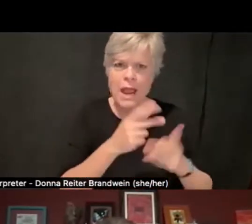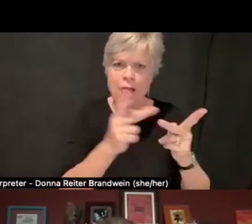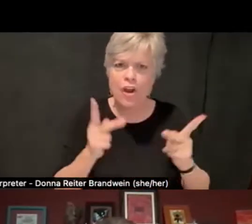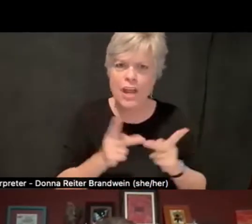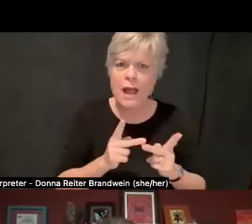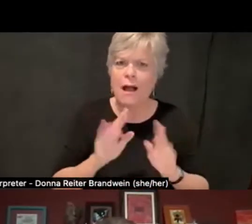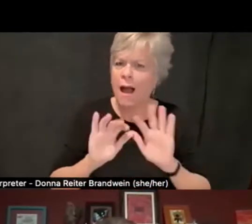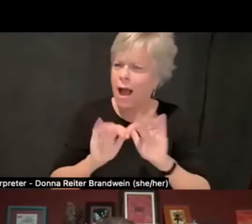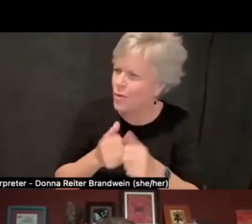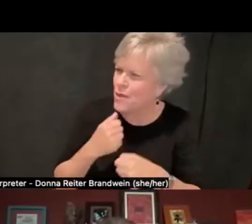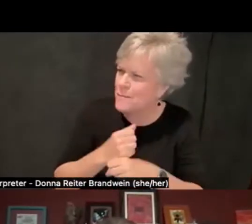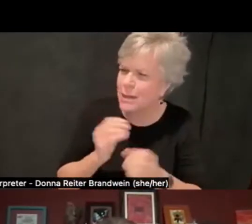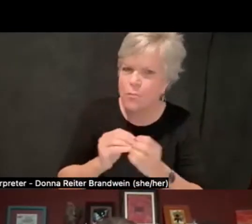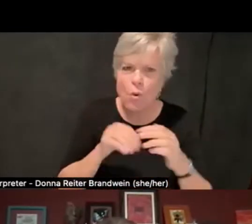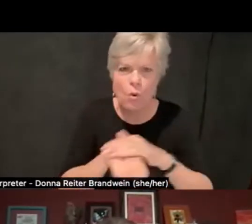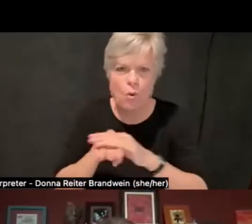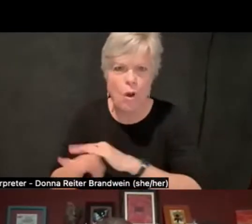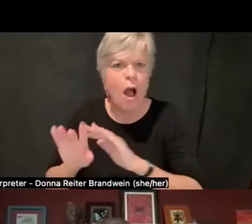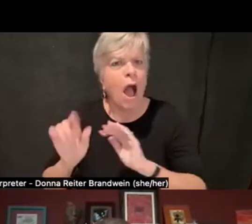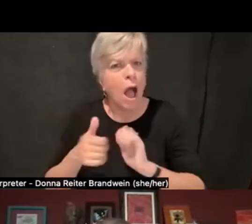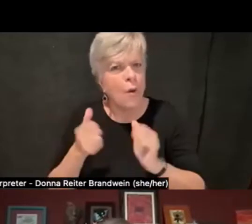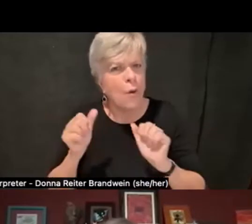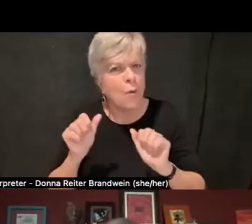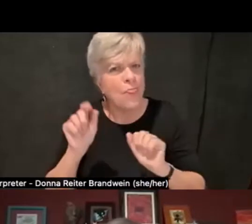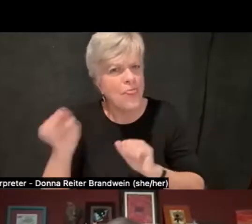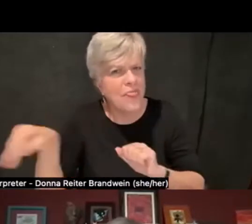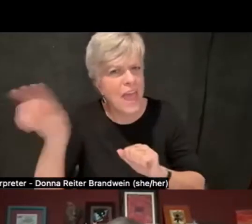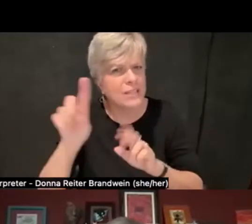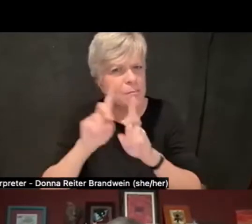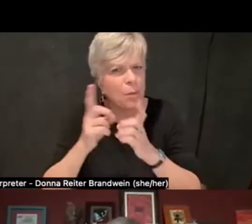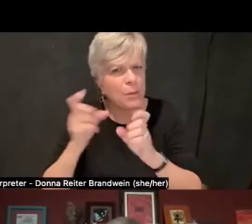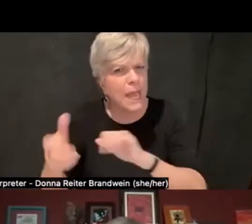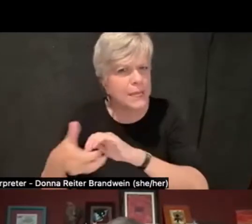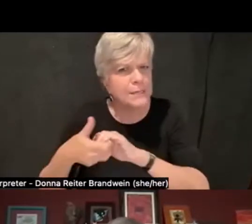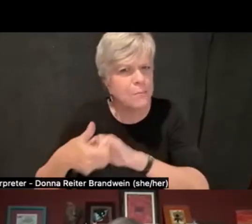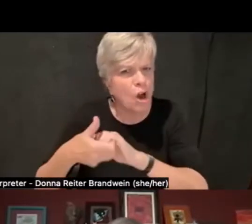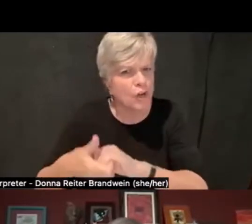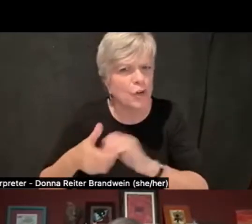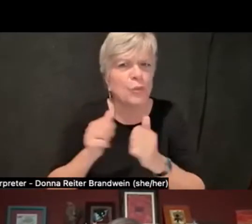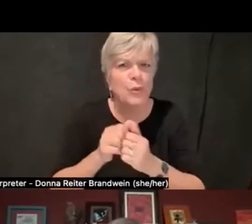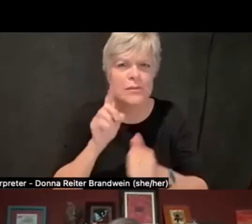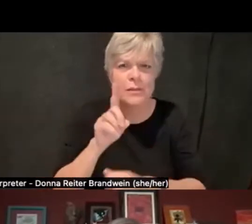with disability services, and really, you know, become champions,